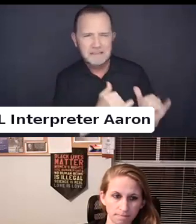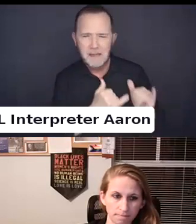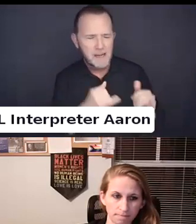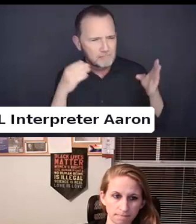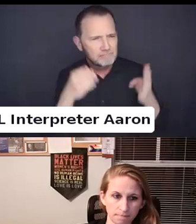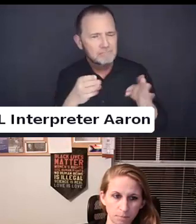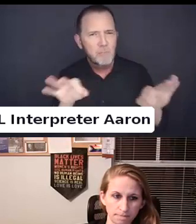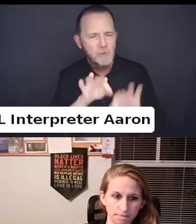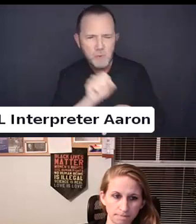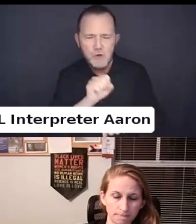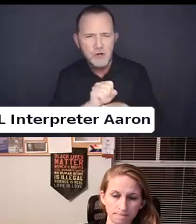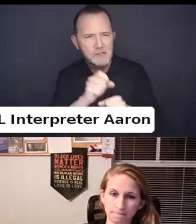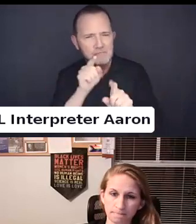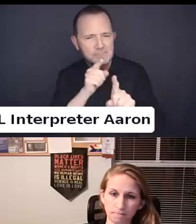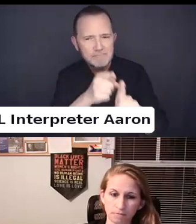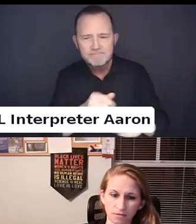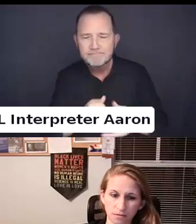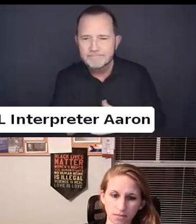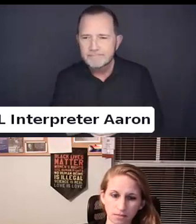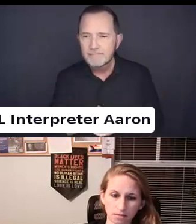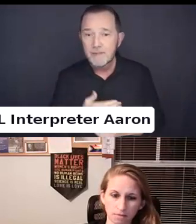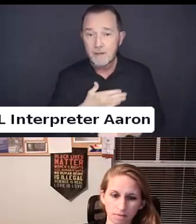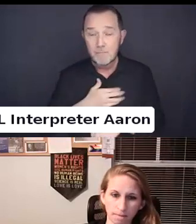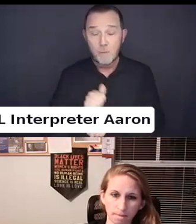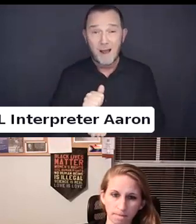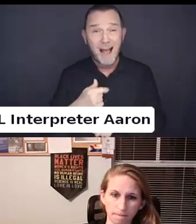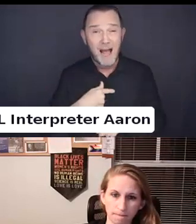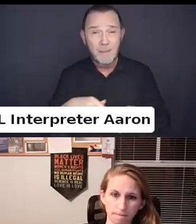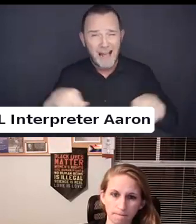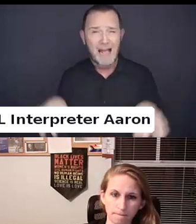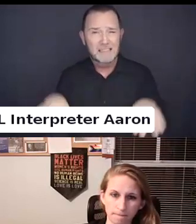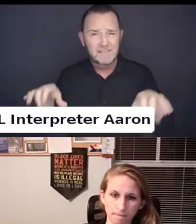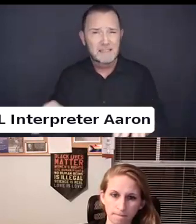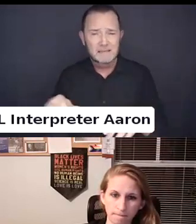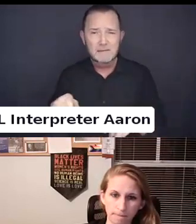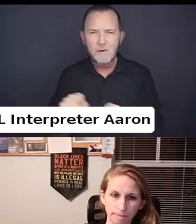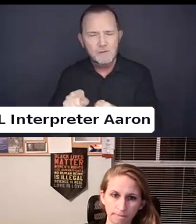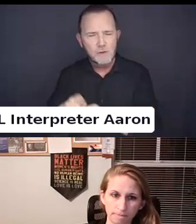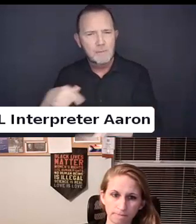I consider myself an activist scholar. At the University.